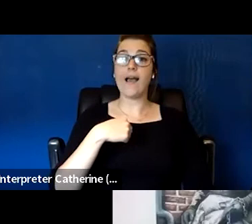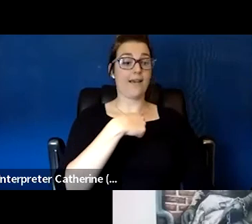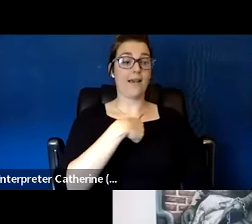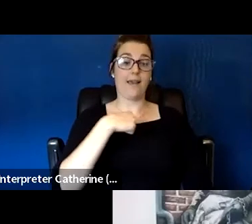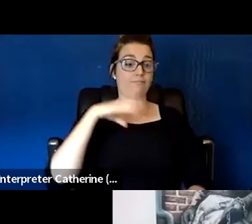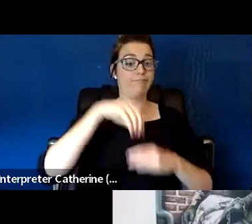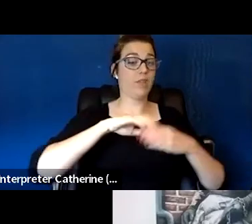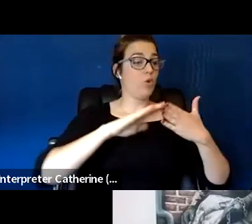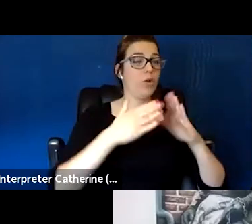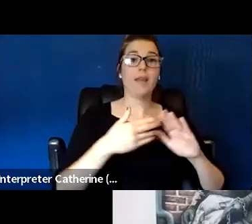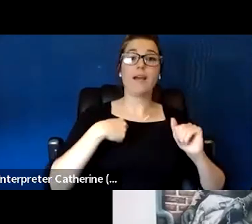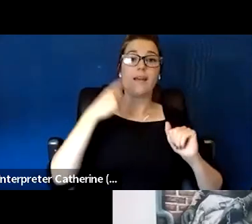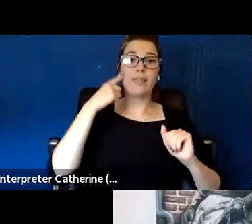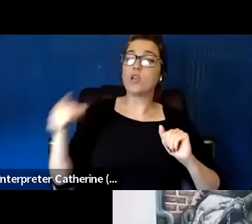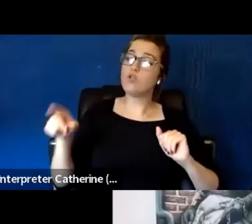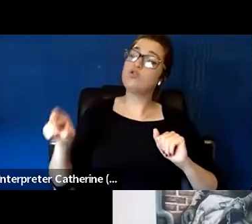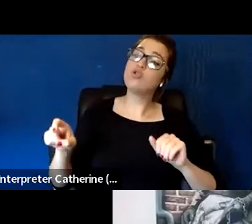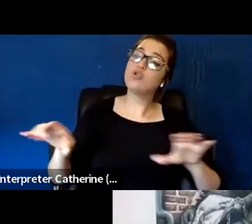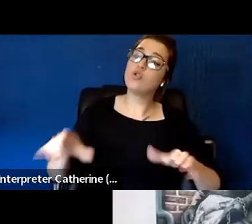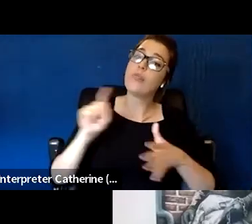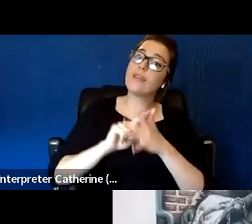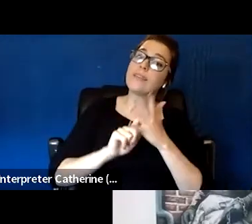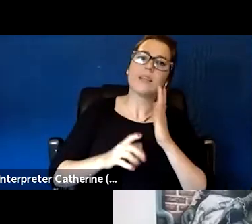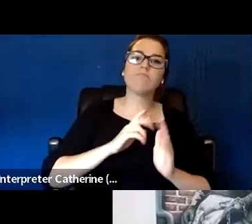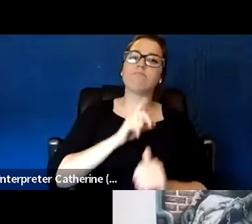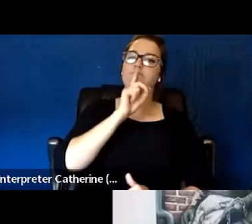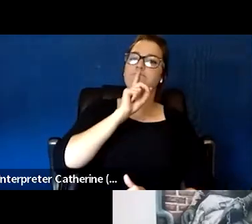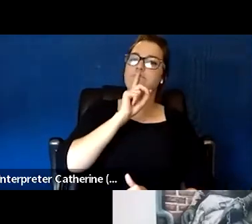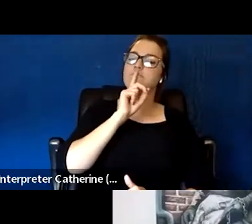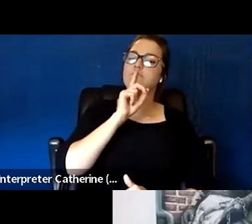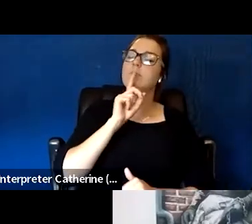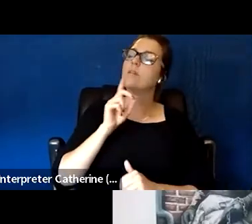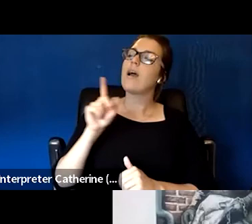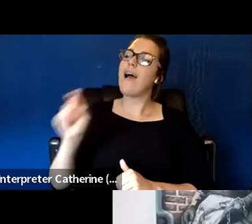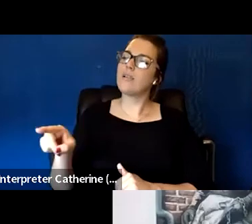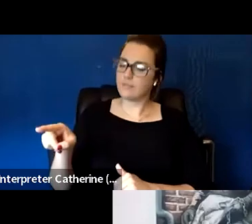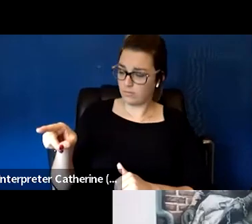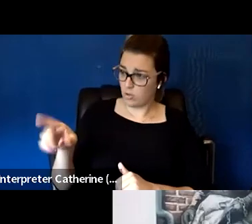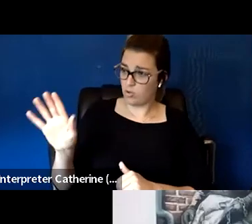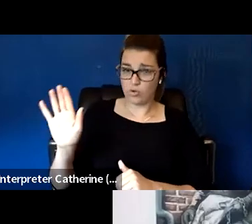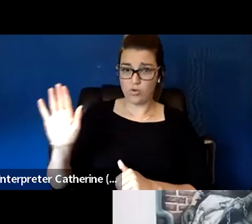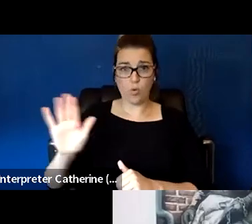versus actually having someone share how do they want their lives to look right now? What does success look like to them?